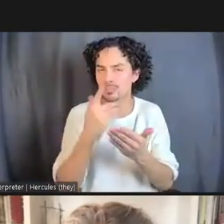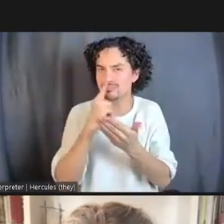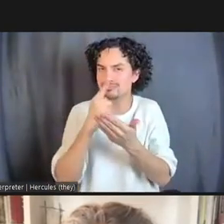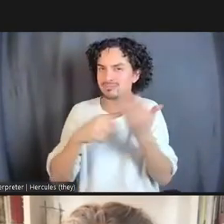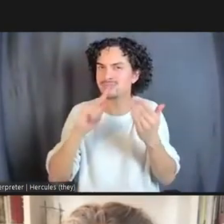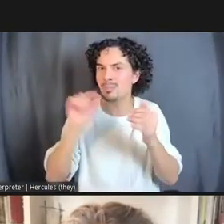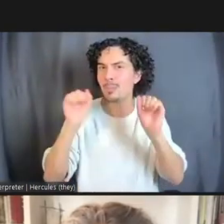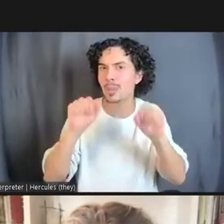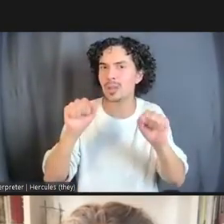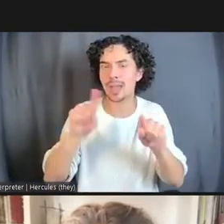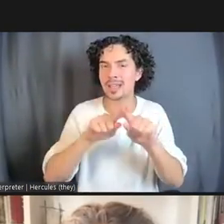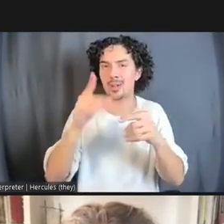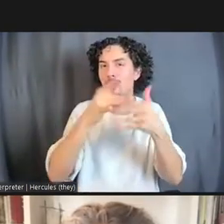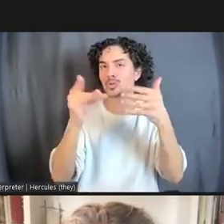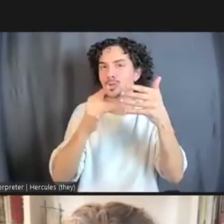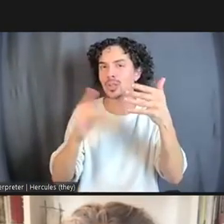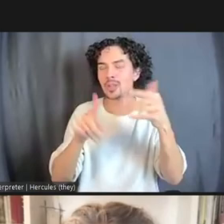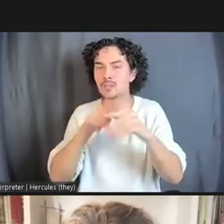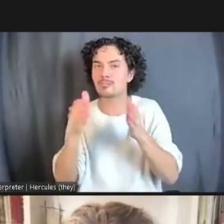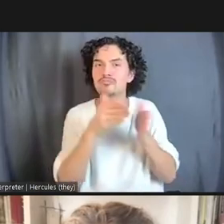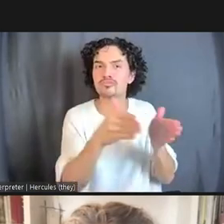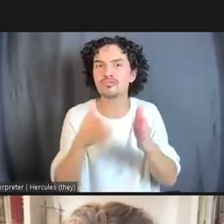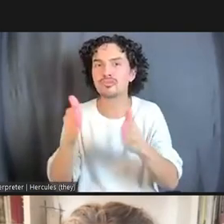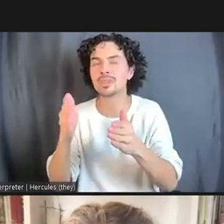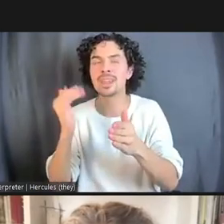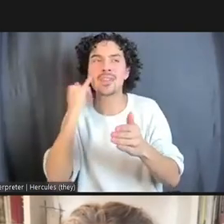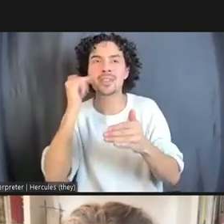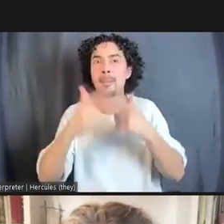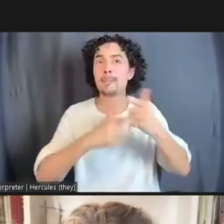alternatives? That's the big thing that I can point to.